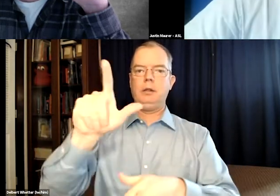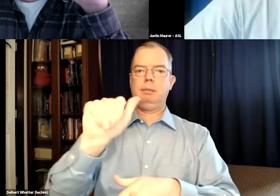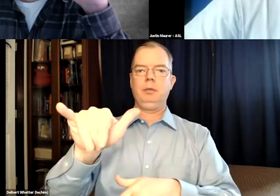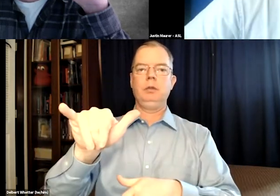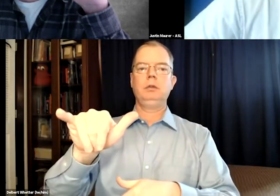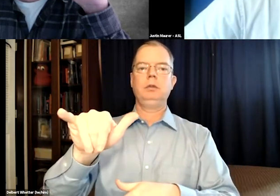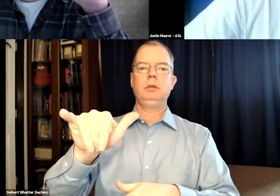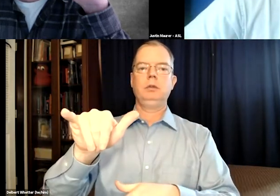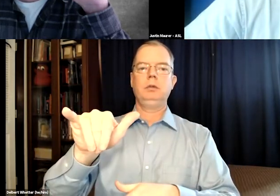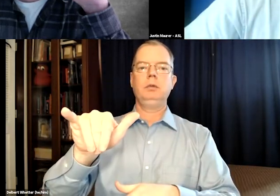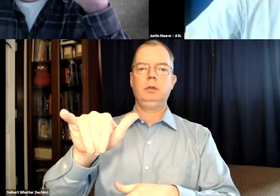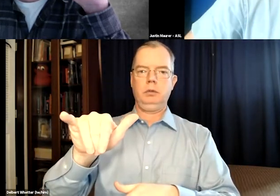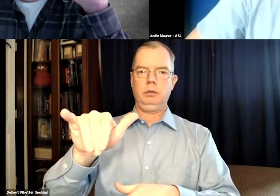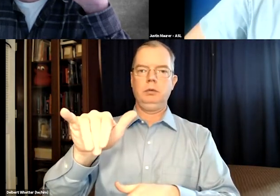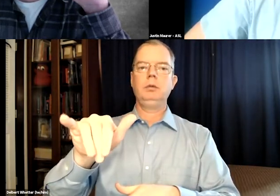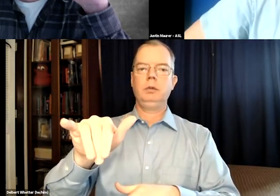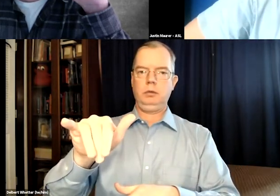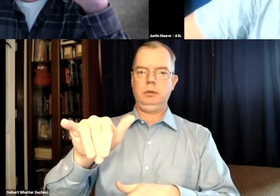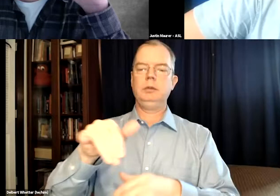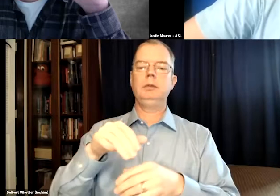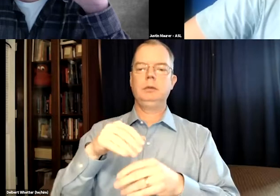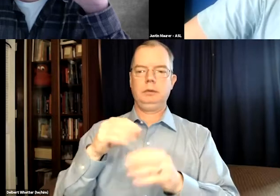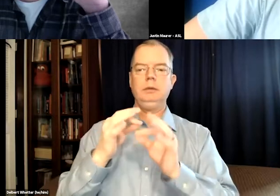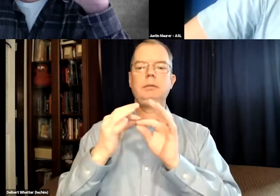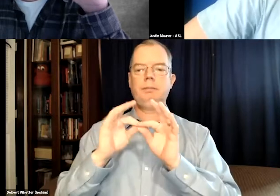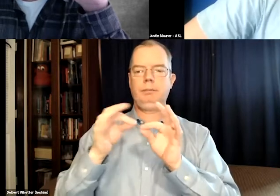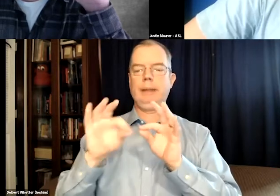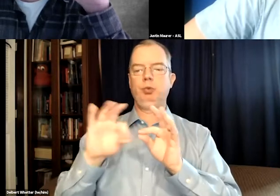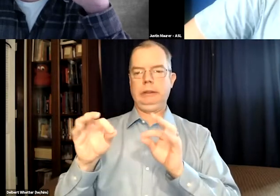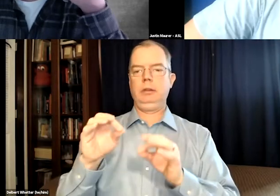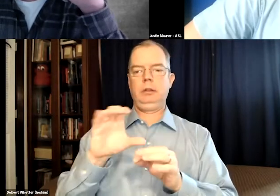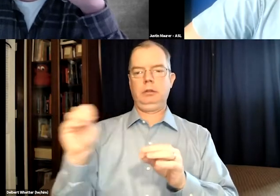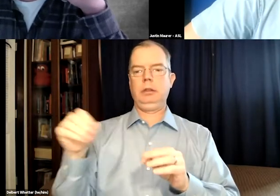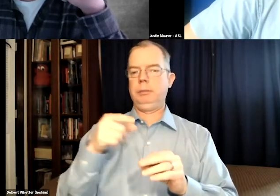We had 3Play is the name of the company we worked with.